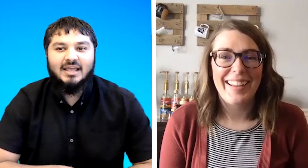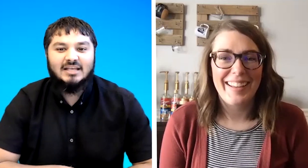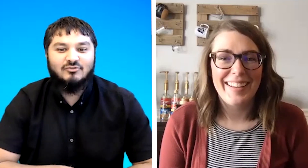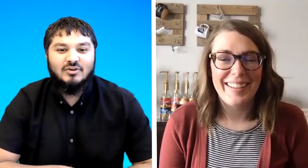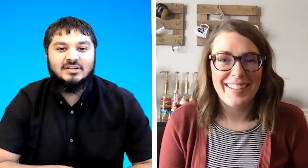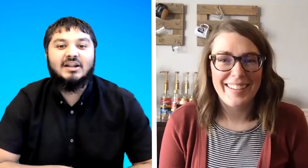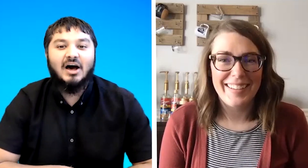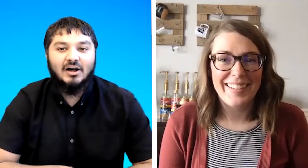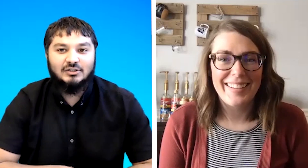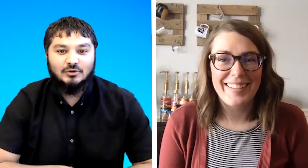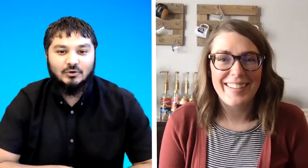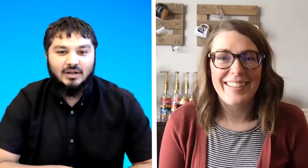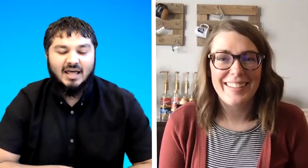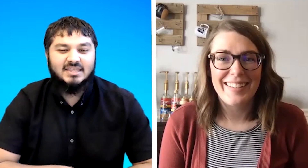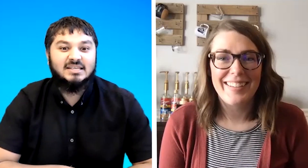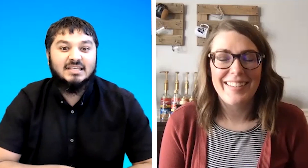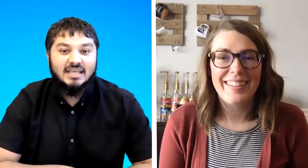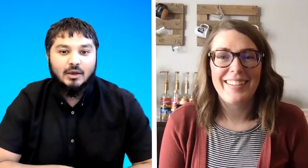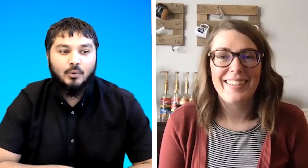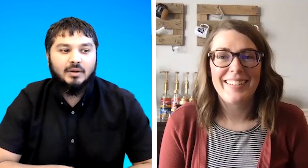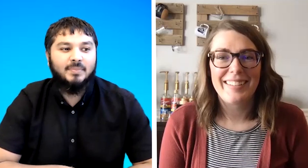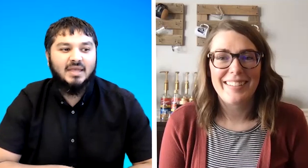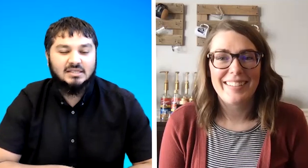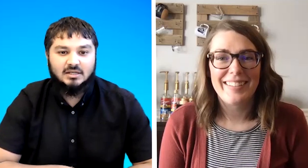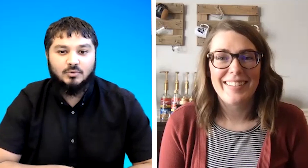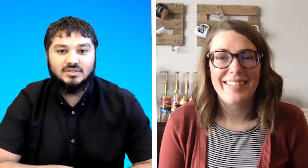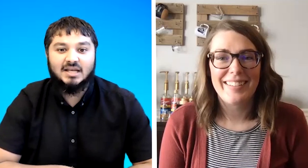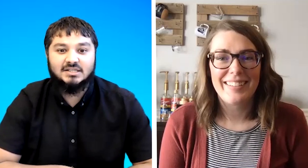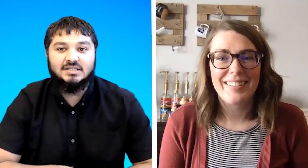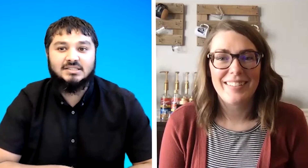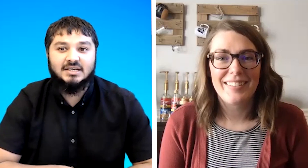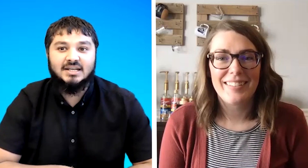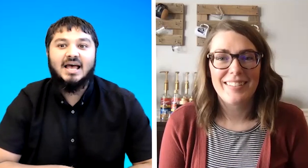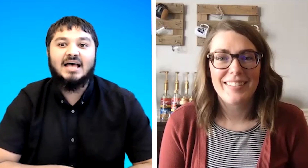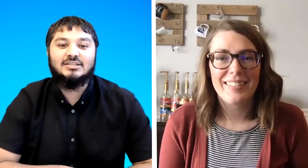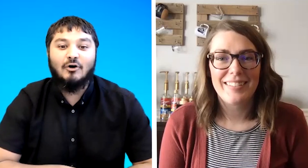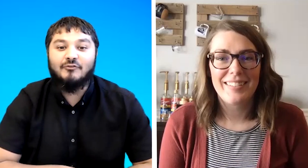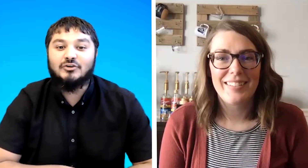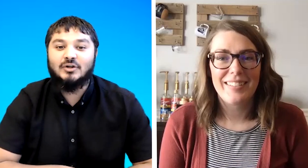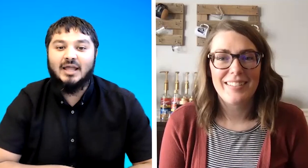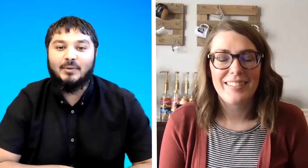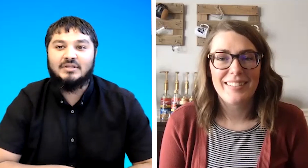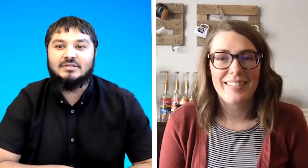has written an article and there's a year when bsl was actually seen as an official language